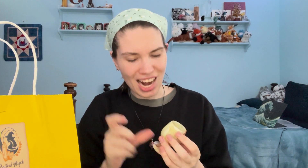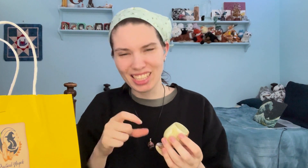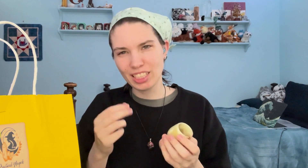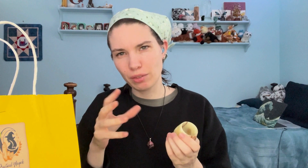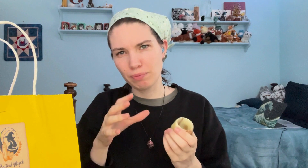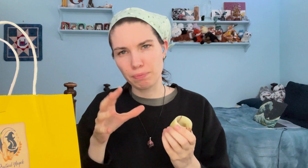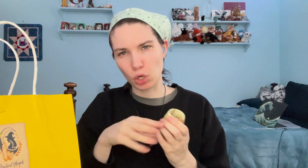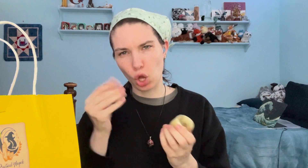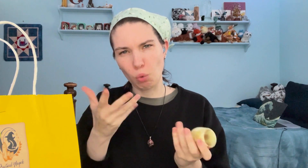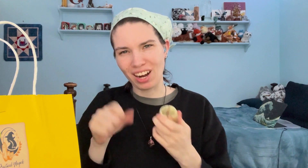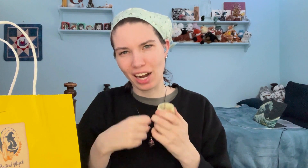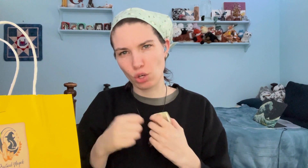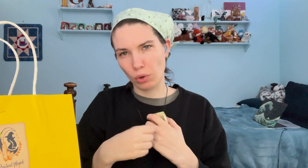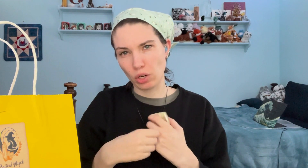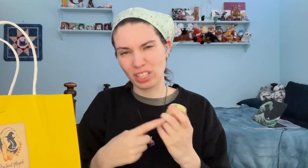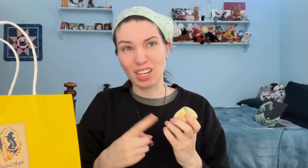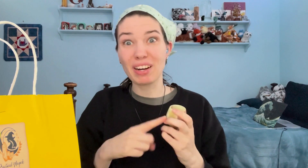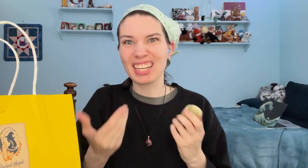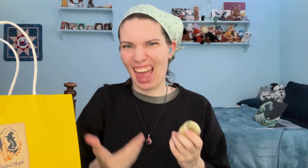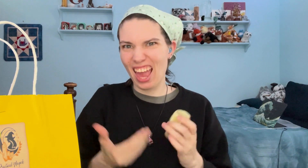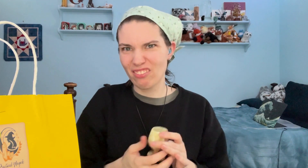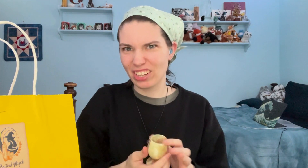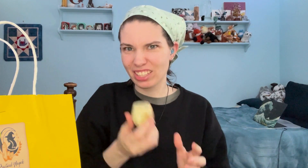I'd need to learn what kind of crystal this is, but it's heavy!